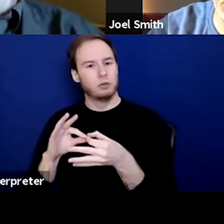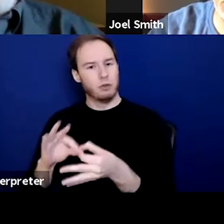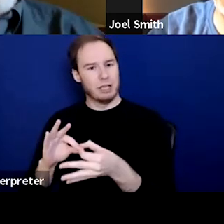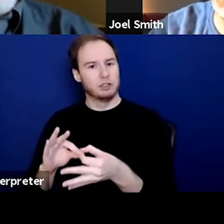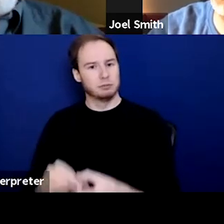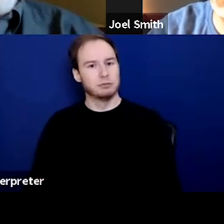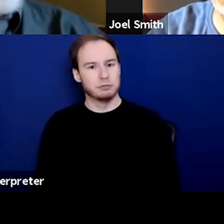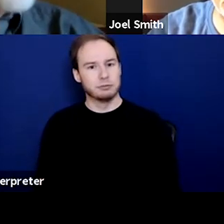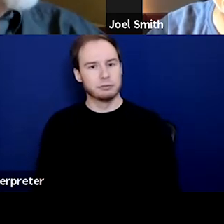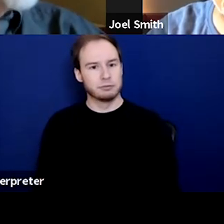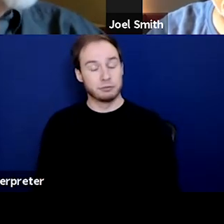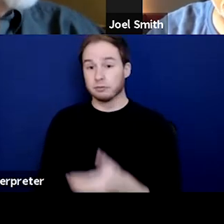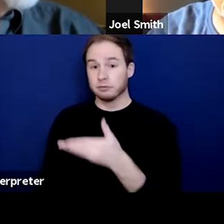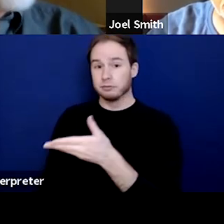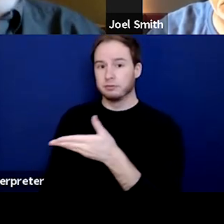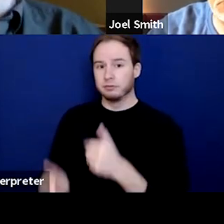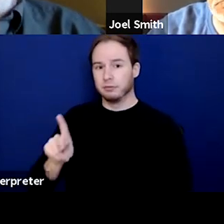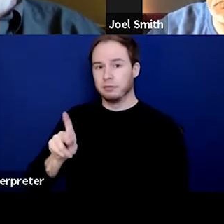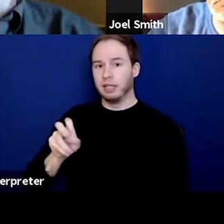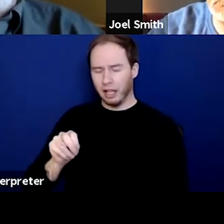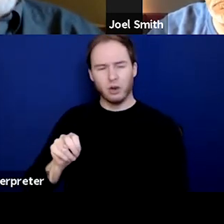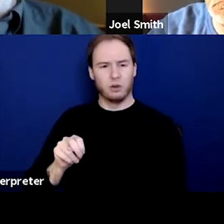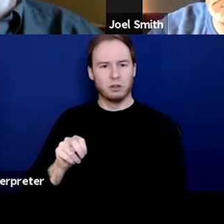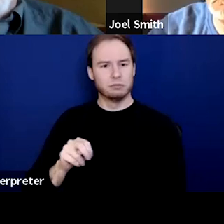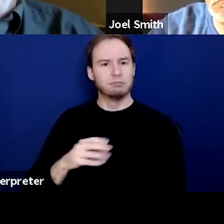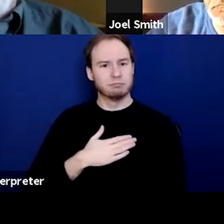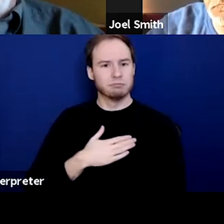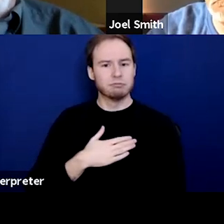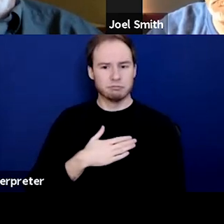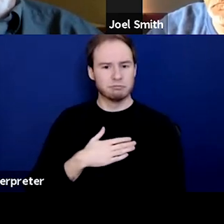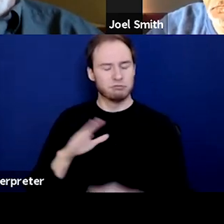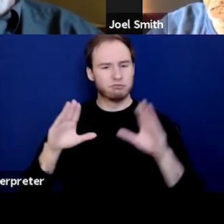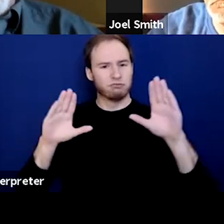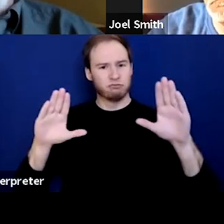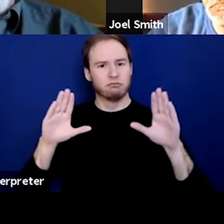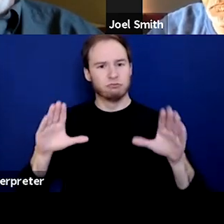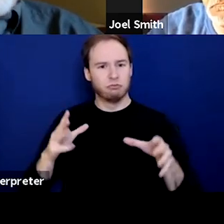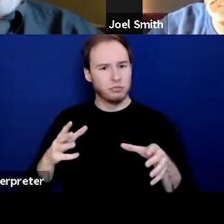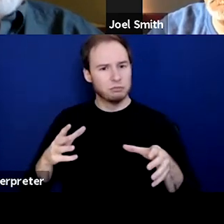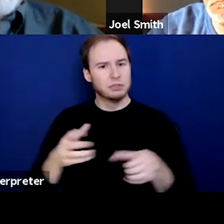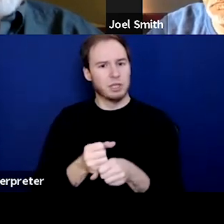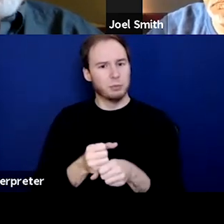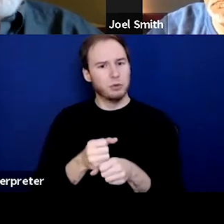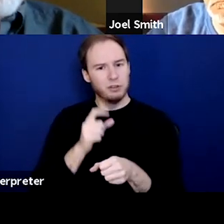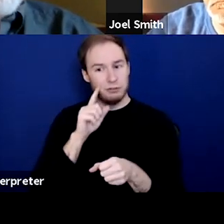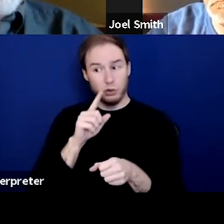[Ken] What a wonderful way to summarize all of the complexity that you're right,